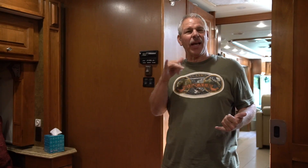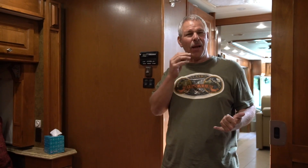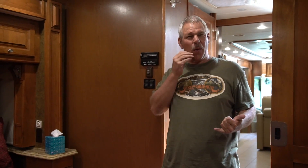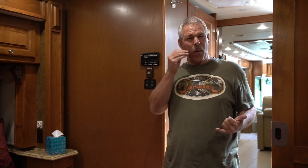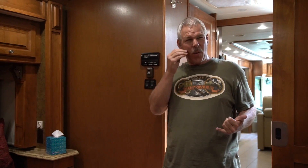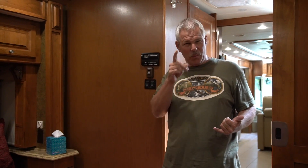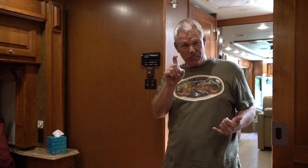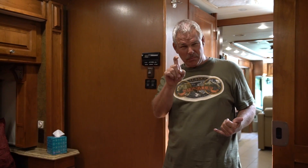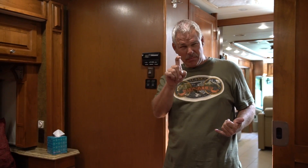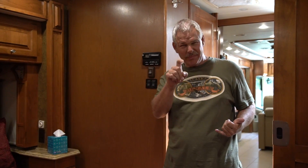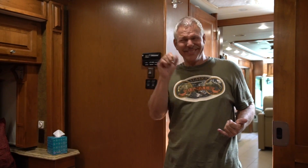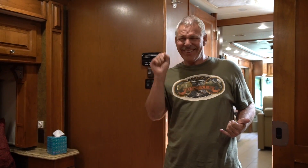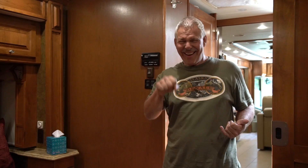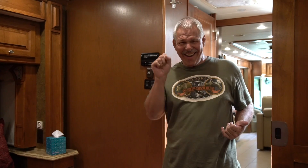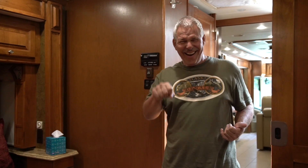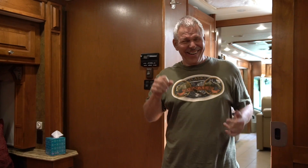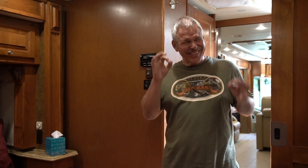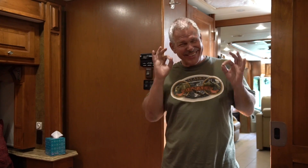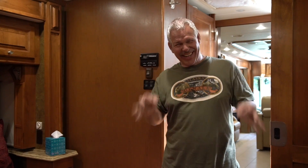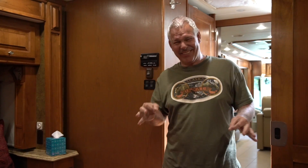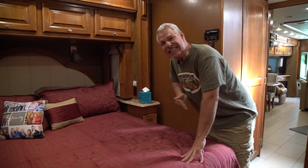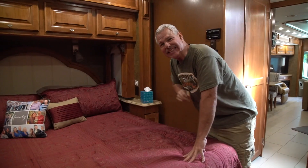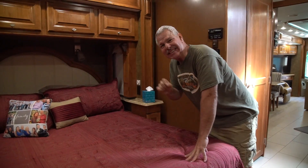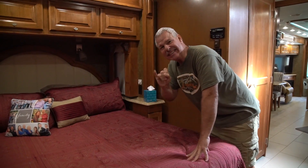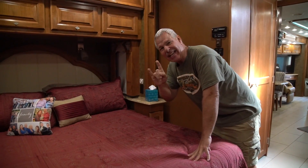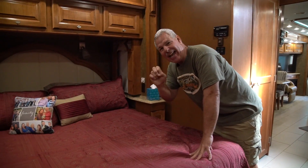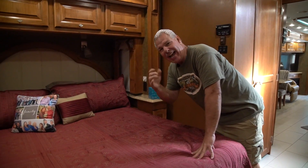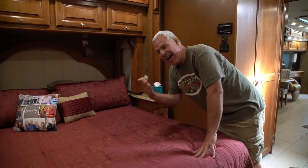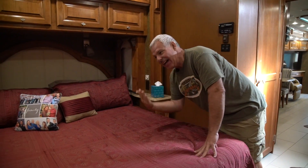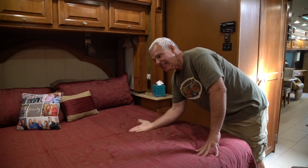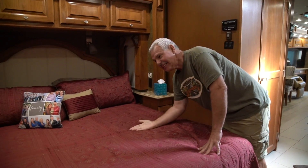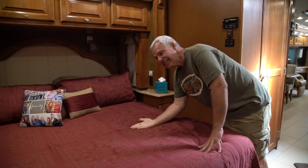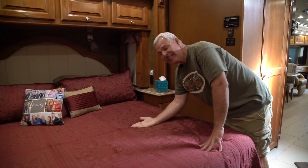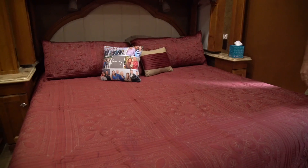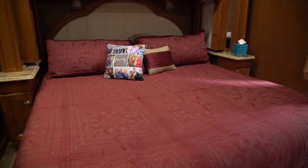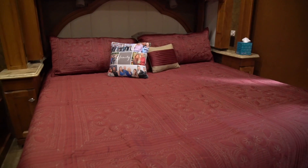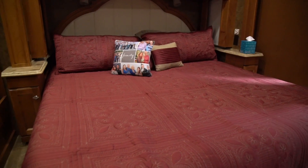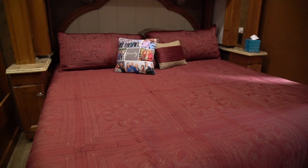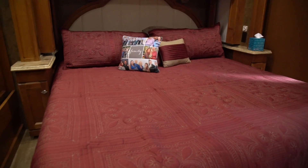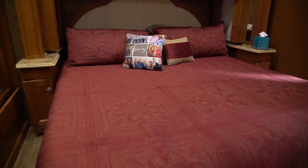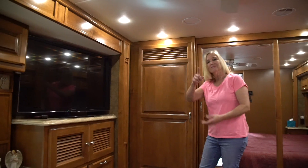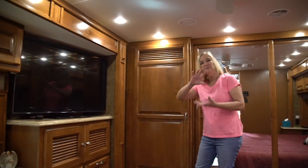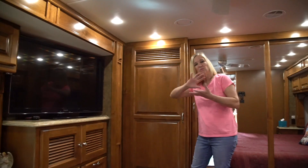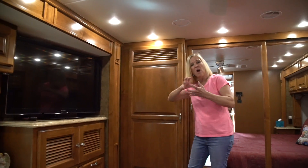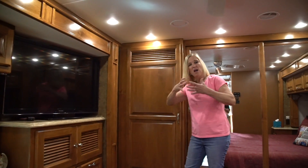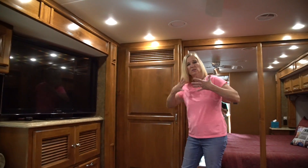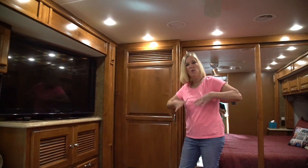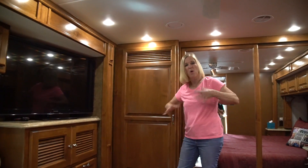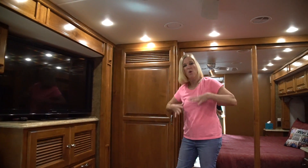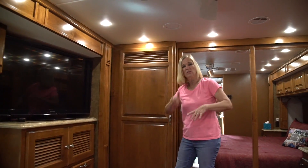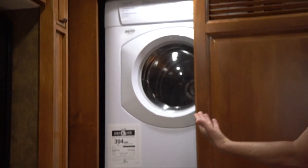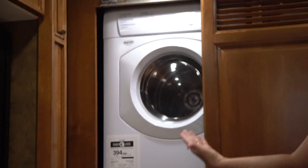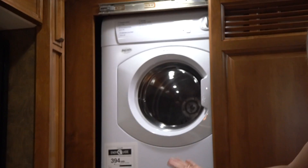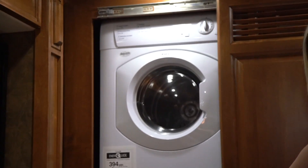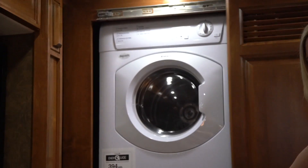Does it feel like home? Yes, definitely! King sized! We can wash our clothes!